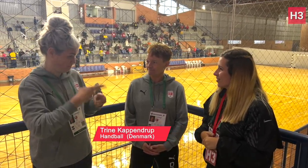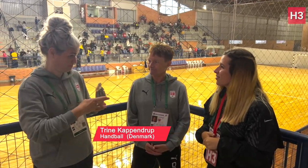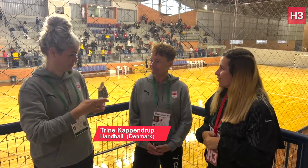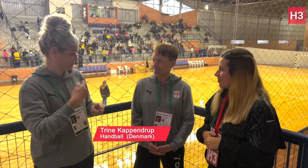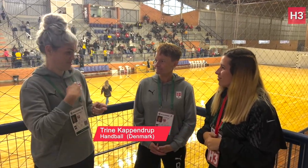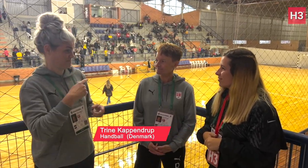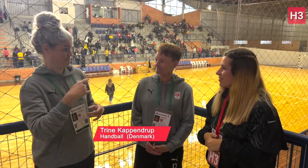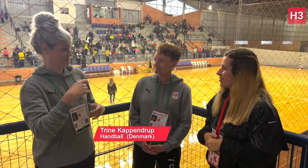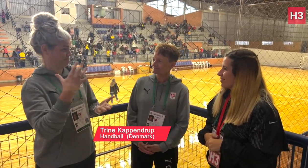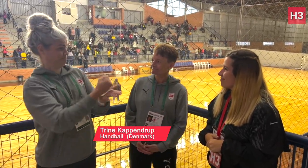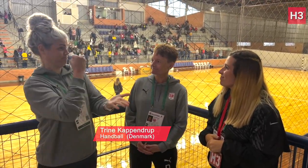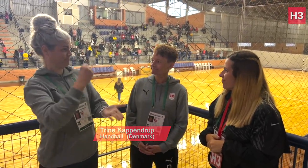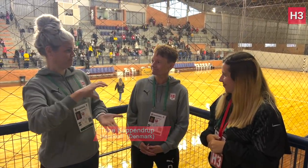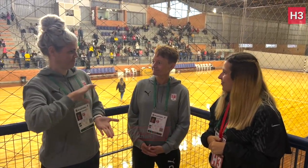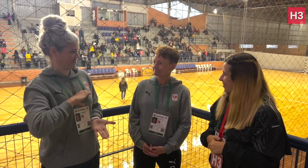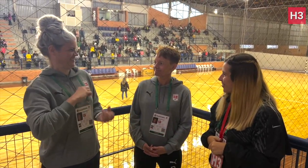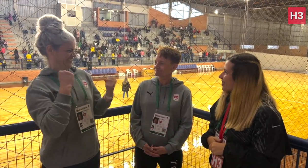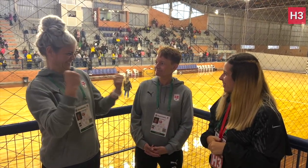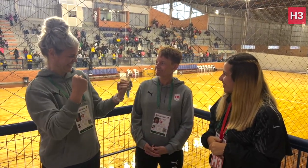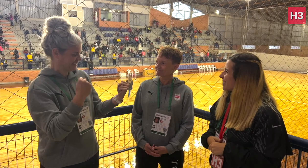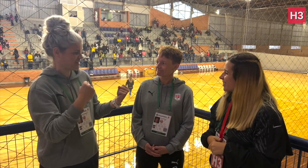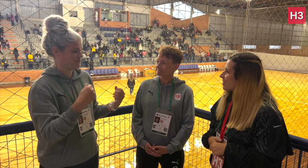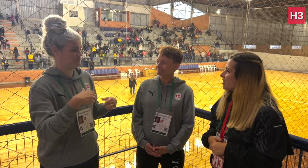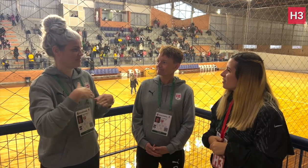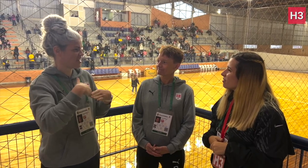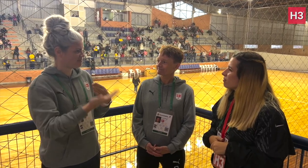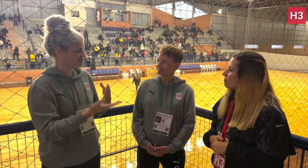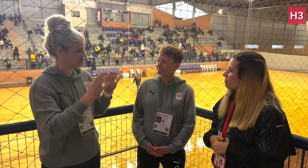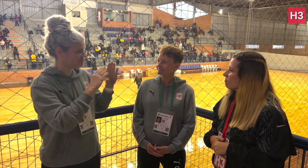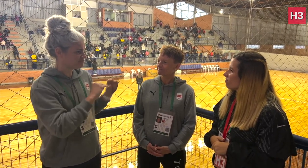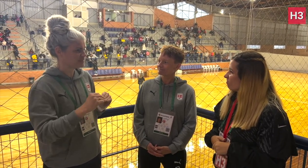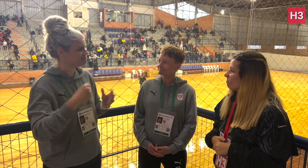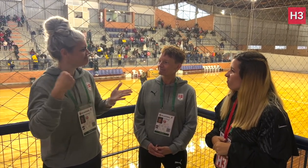they shut down the event. We were disappointed.